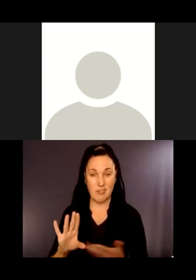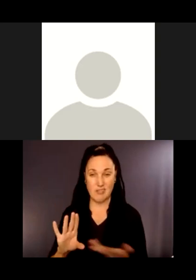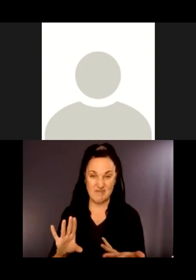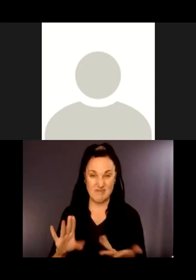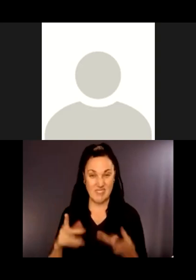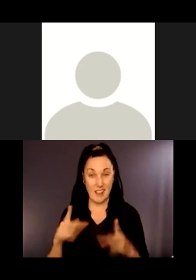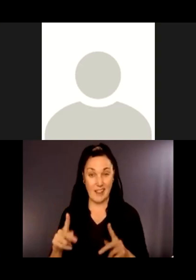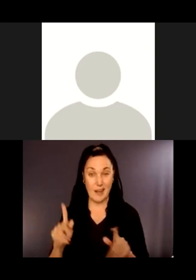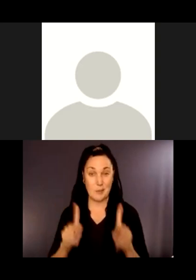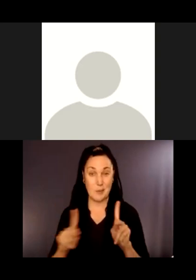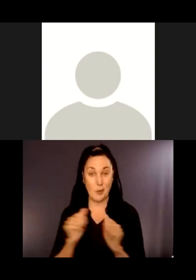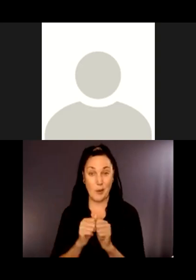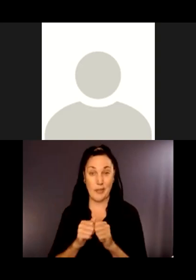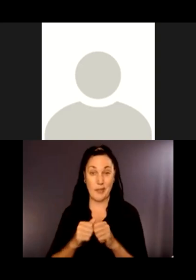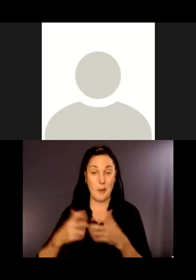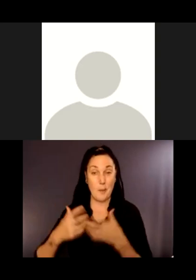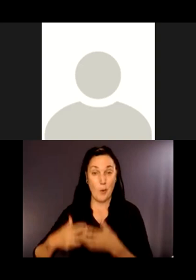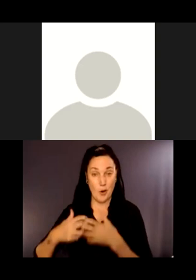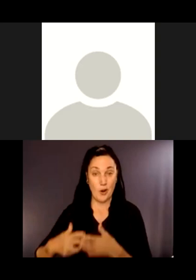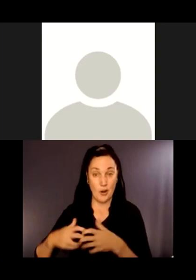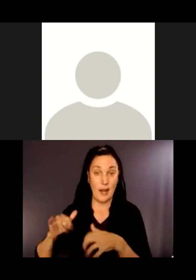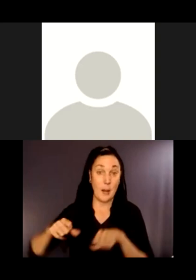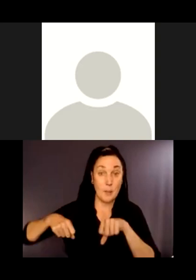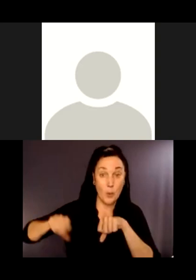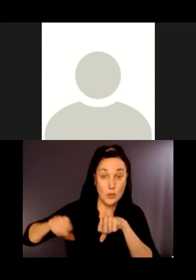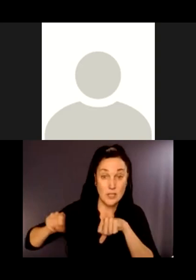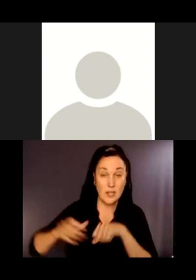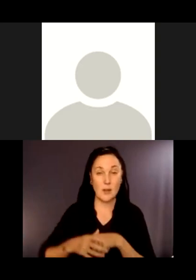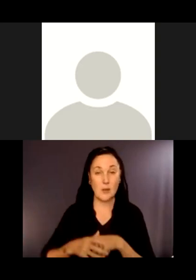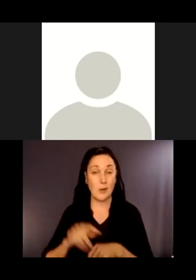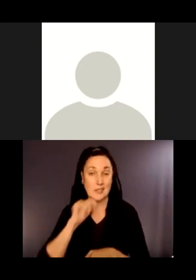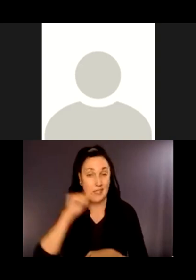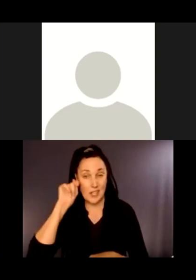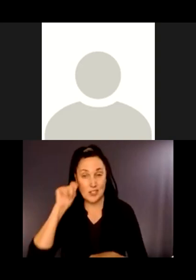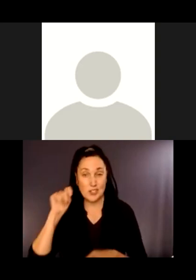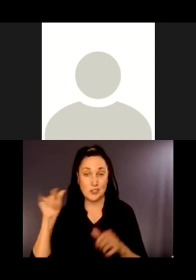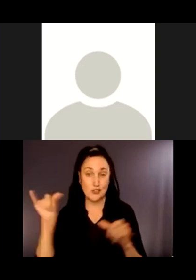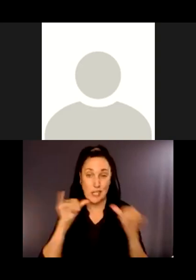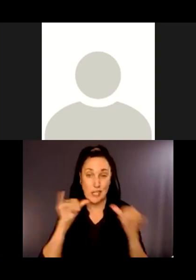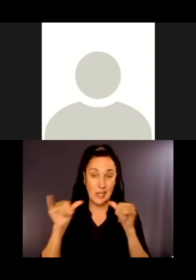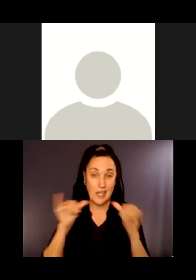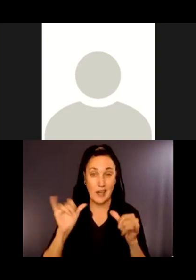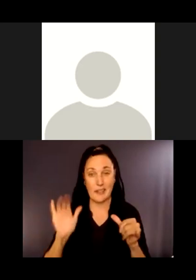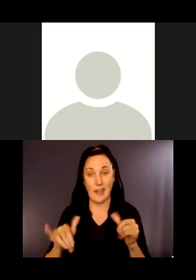motorcycles, motorized bikes, or nighttime usage, teenage beer parties, that sort of thing.